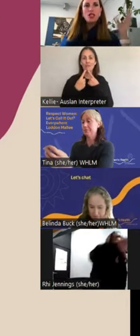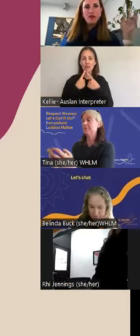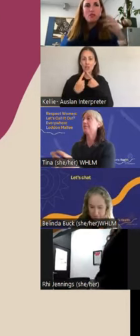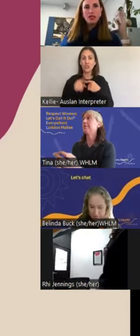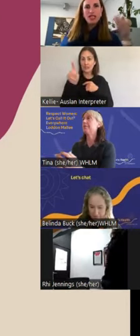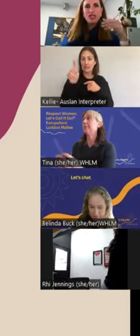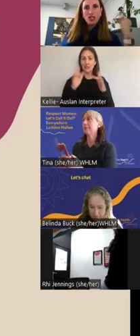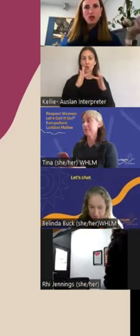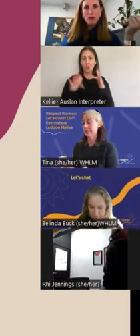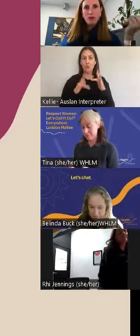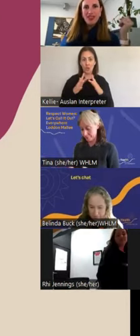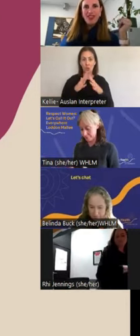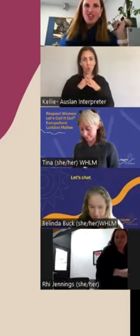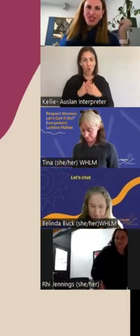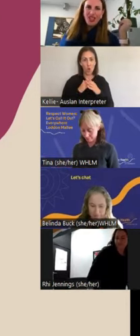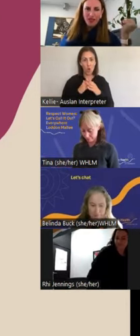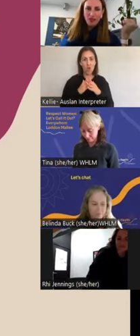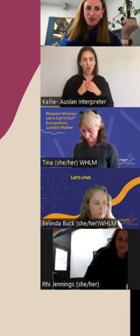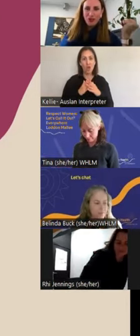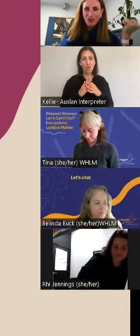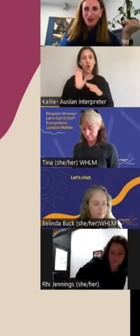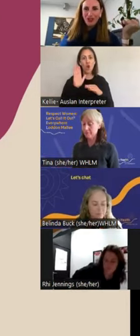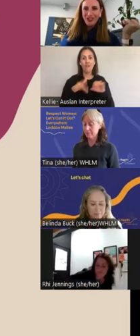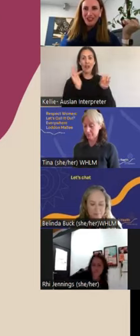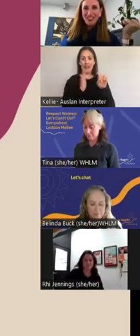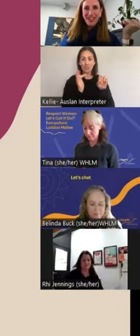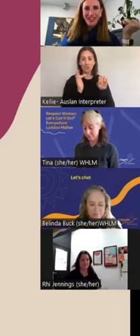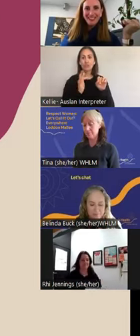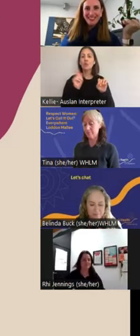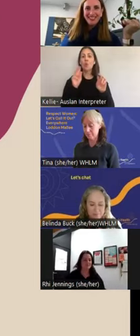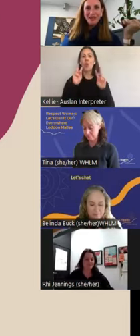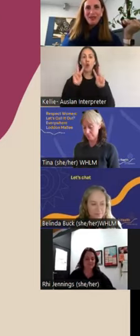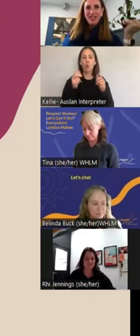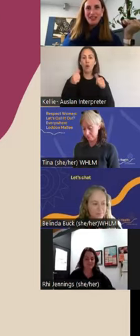lots of explanations on the website that I don't have time to talk to you today, but it